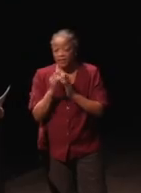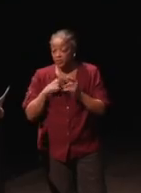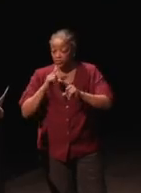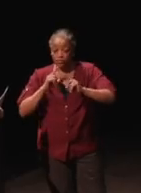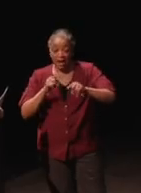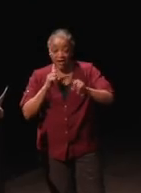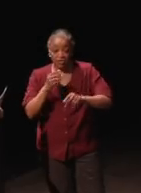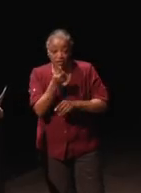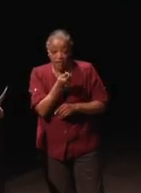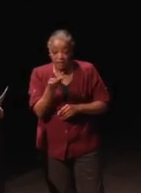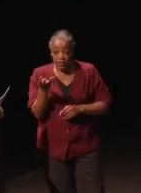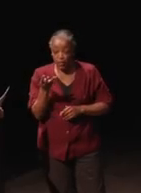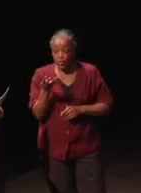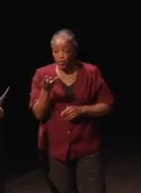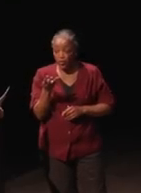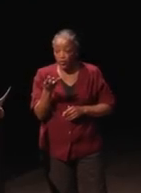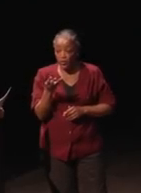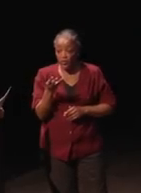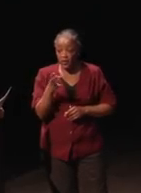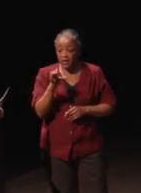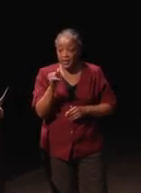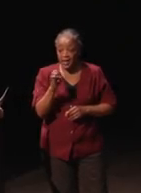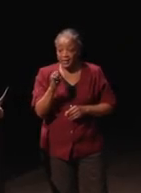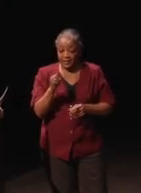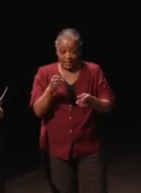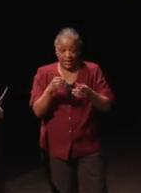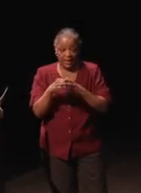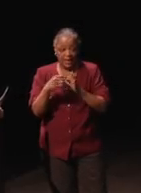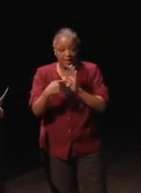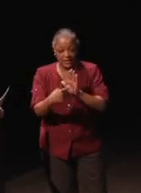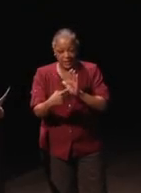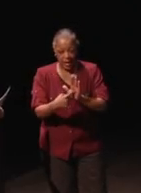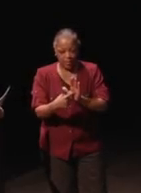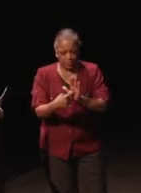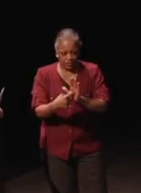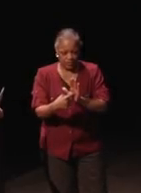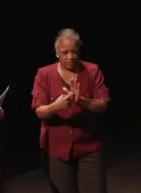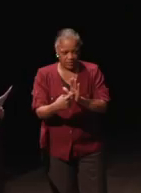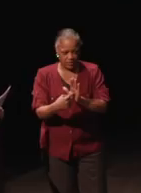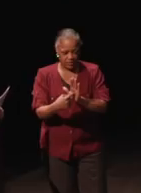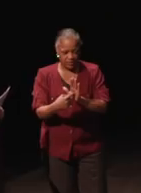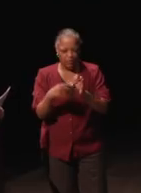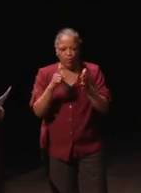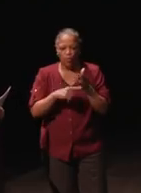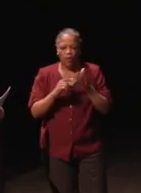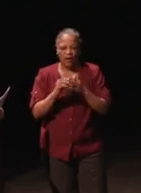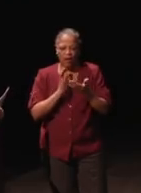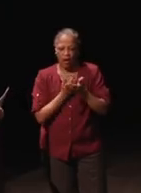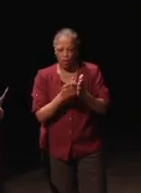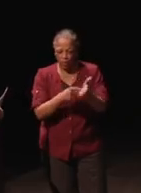just a few case examples of what our requirements actually mean.